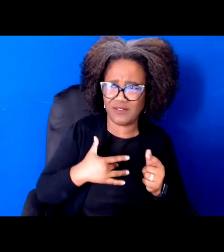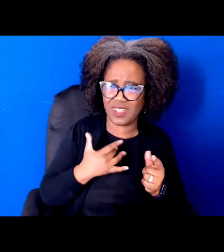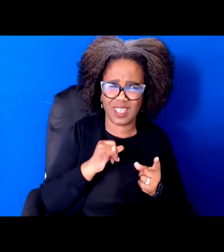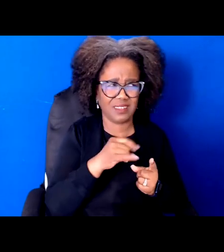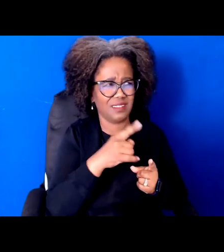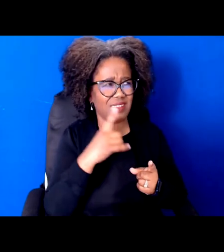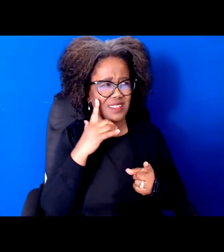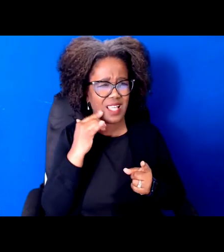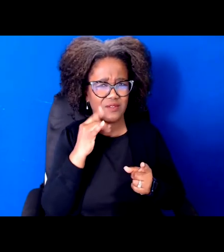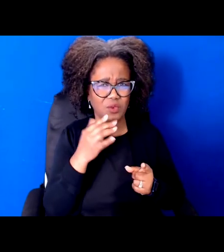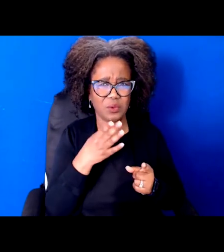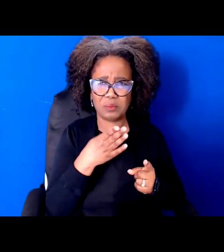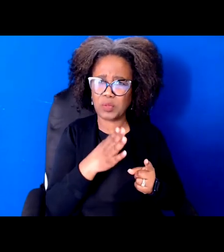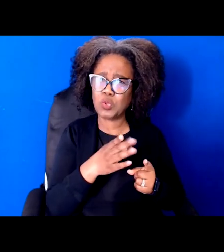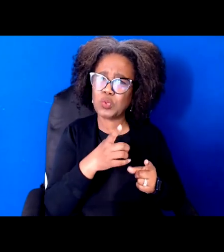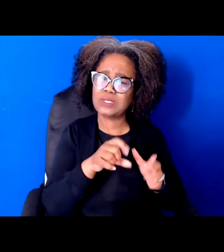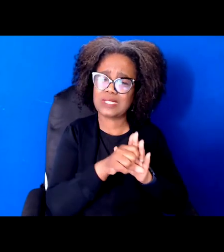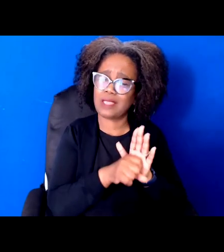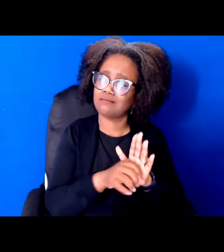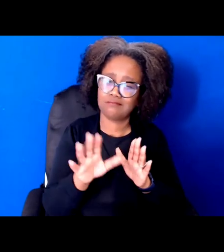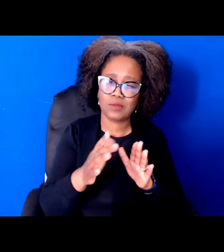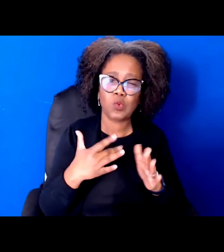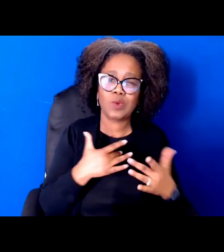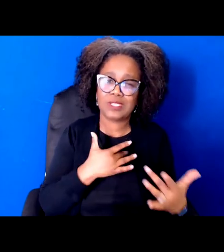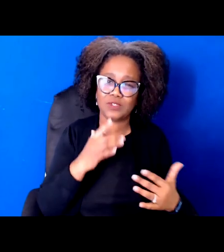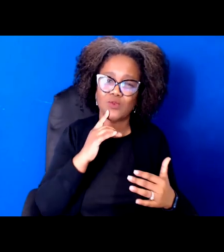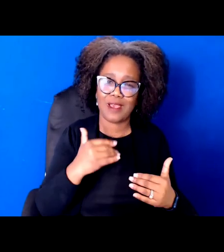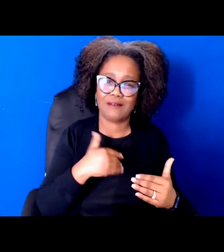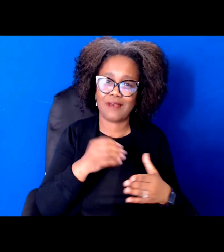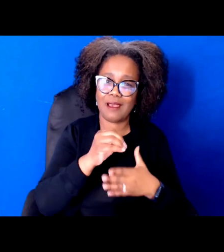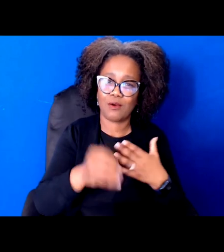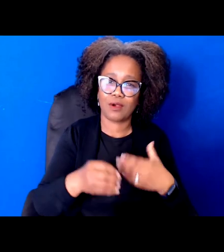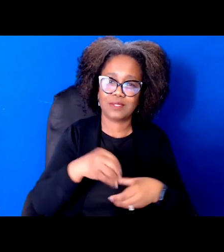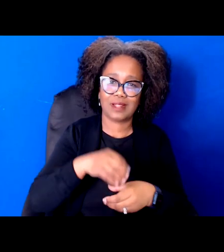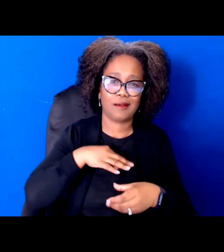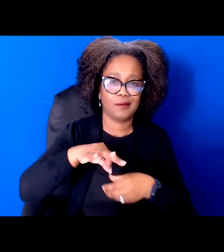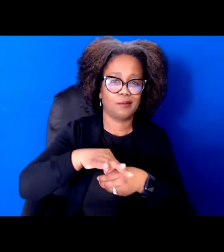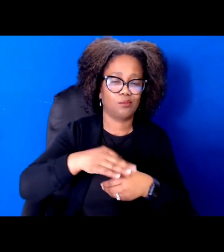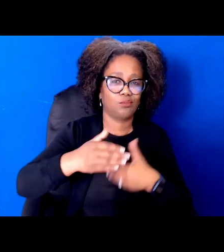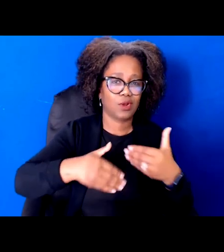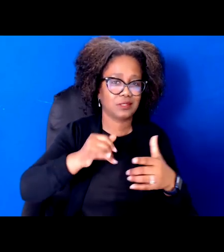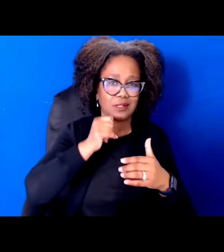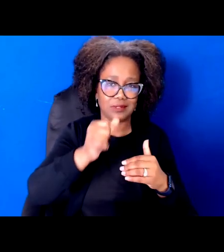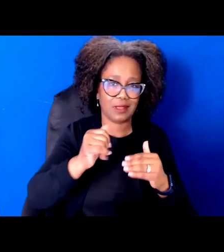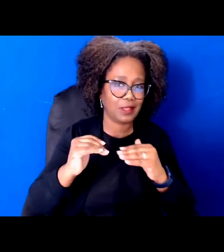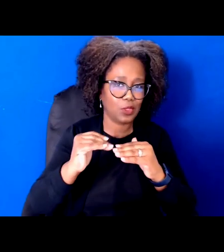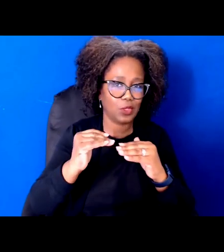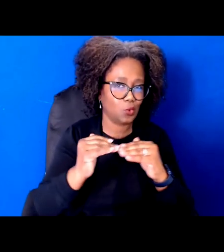But it's definitely true that we still have very unequal outcomes here. You know, and so in order to transform our economic health and education and assistance